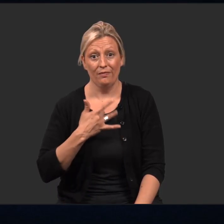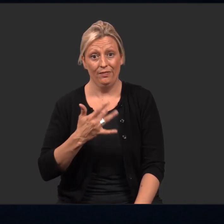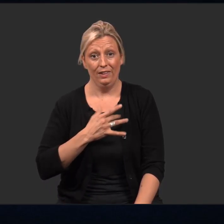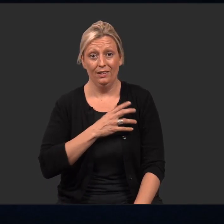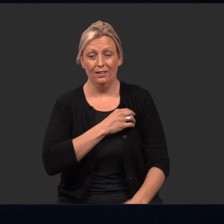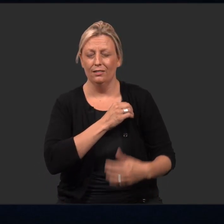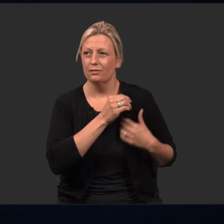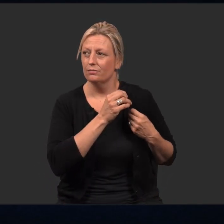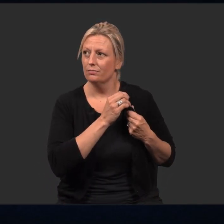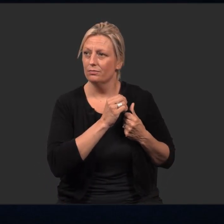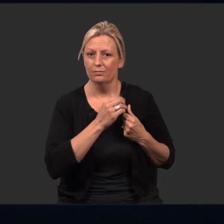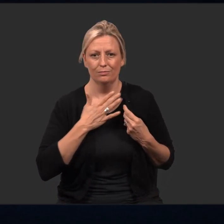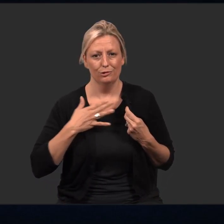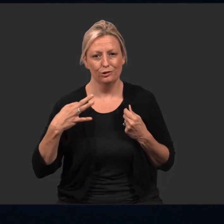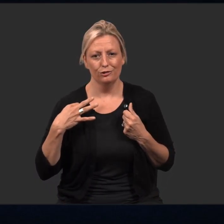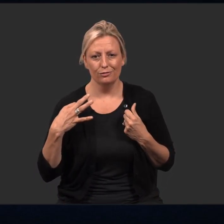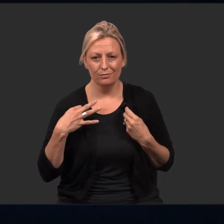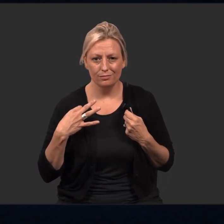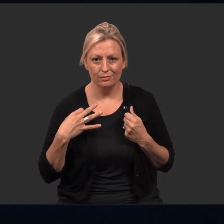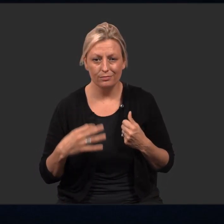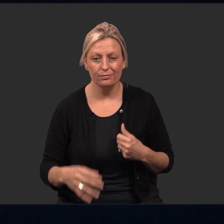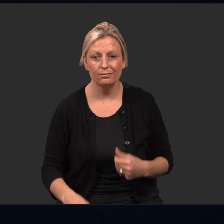For instance, I can feel my shirt,